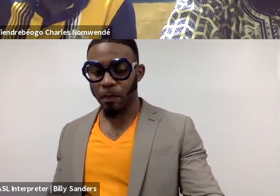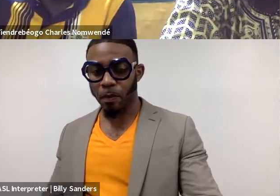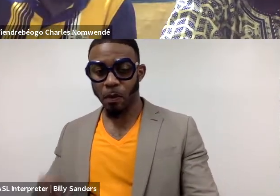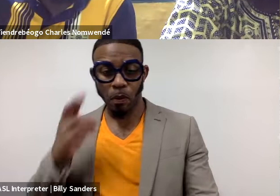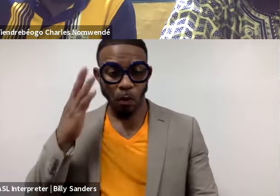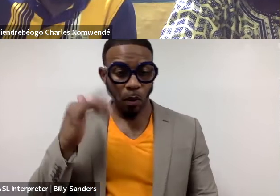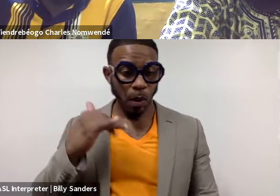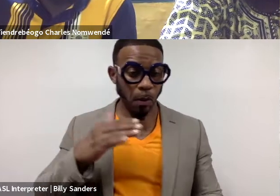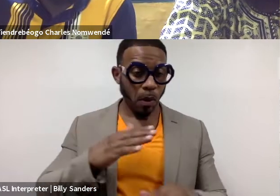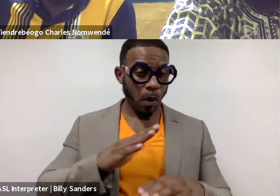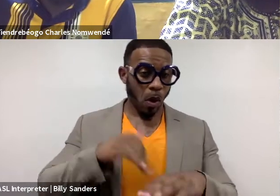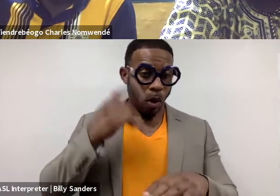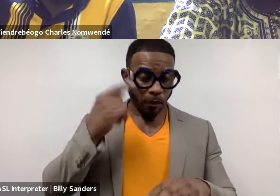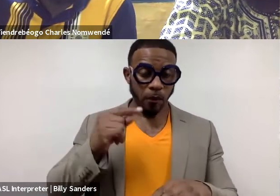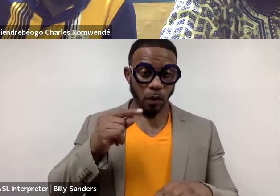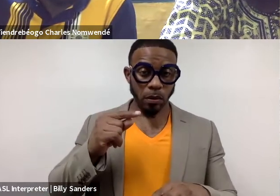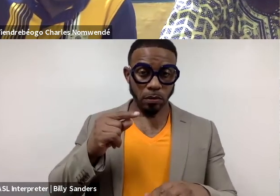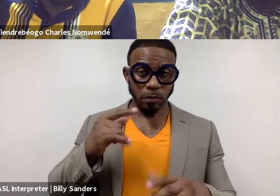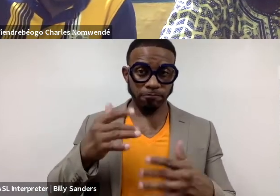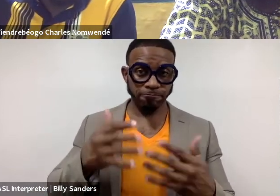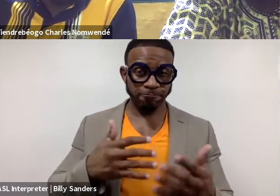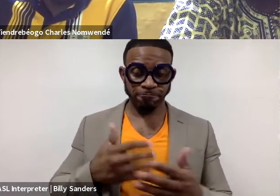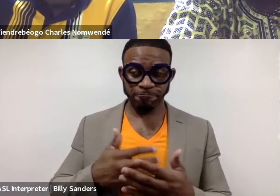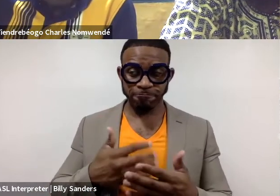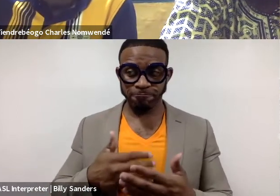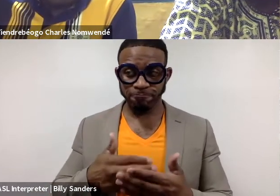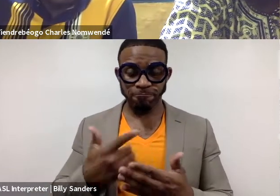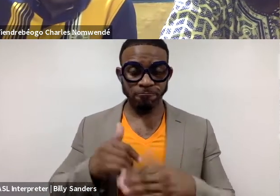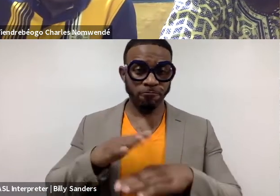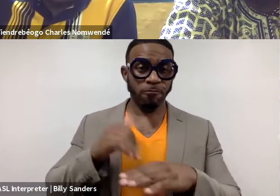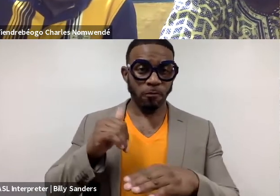what I'm calling Decolonizing Dramaturgy is really